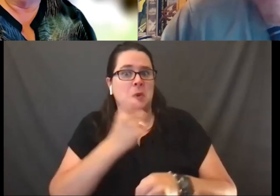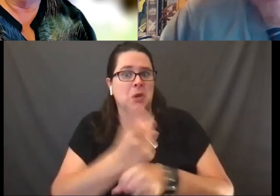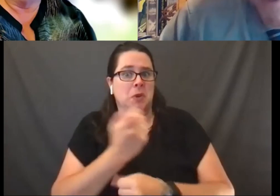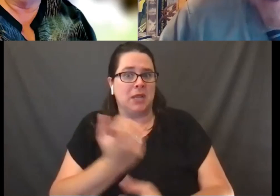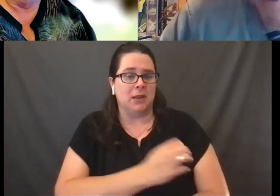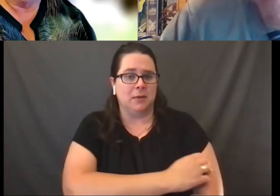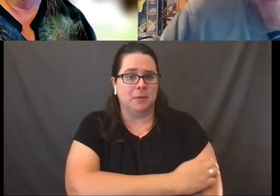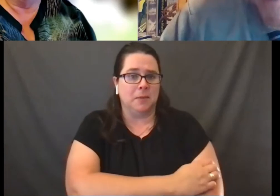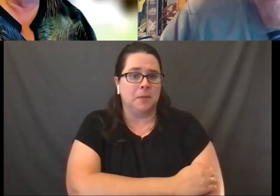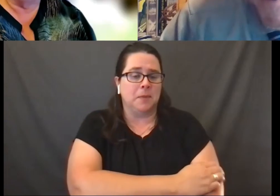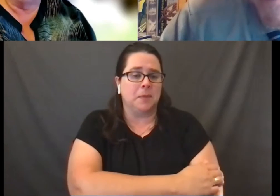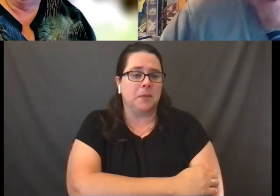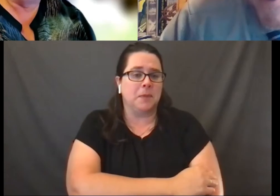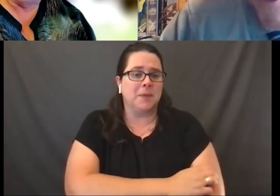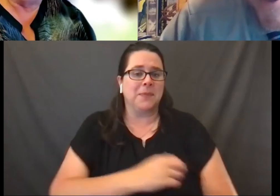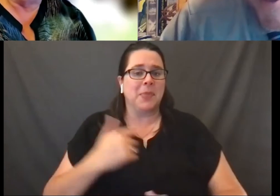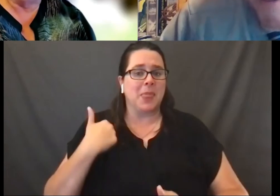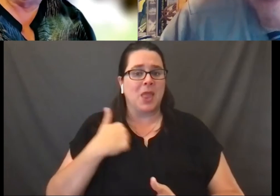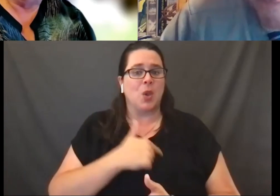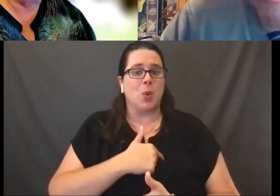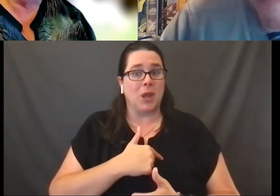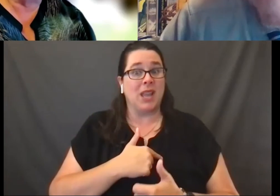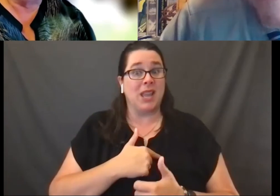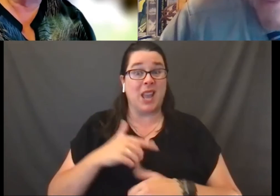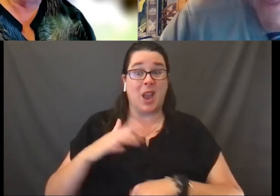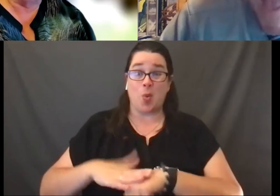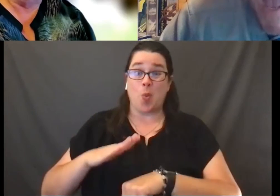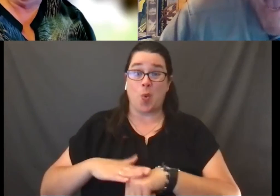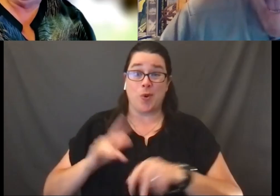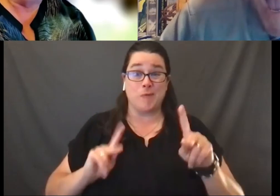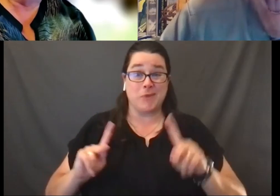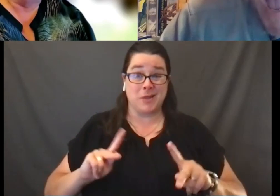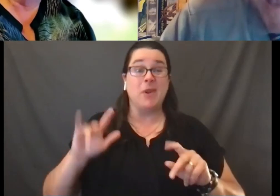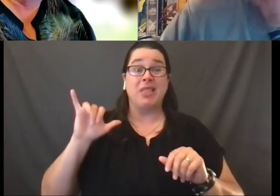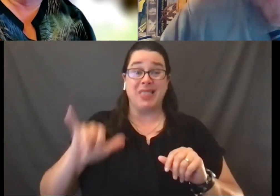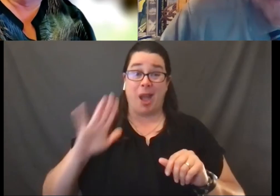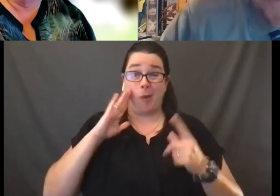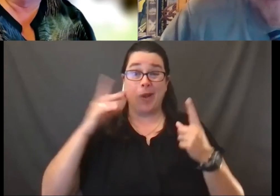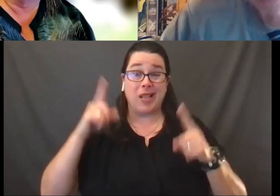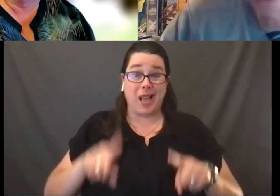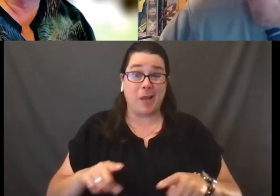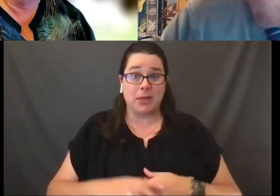And we kind of had warn people that that's what was gonna happen. Absolutely.